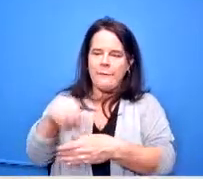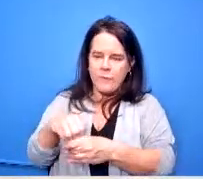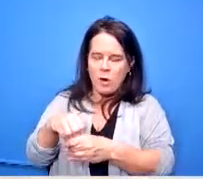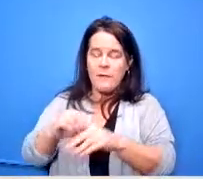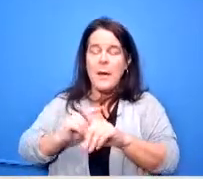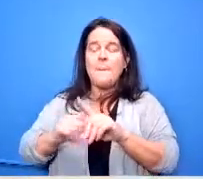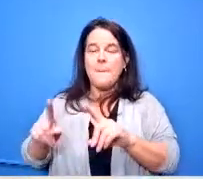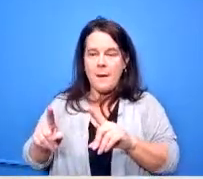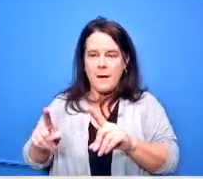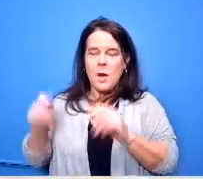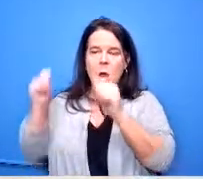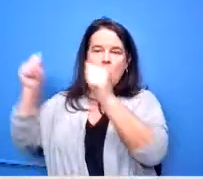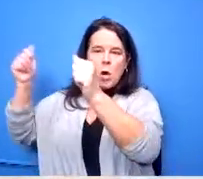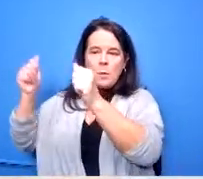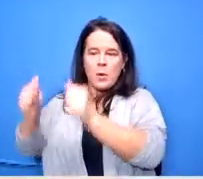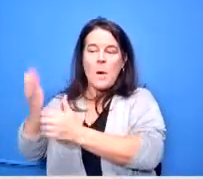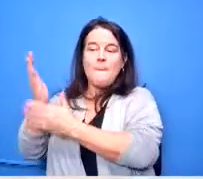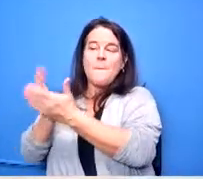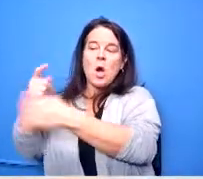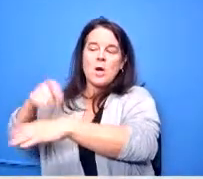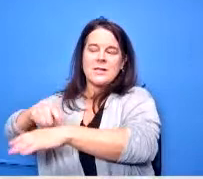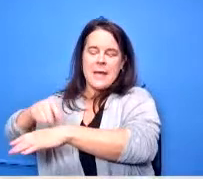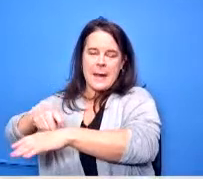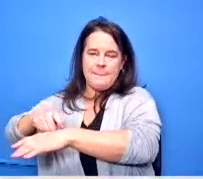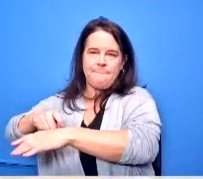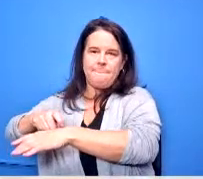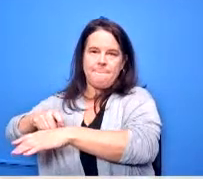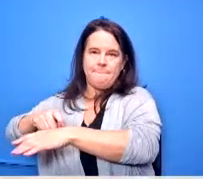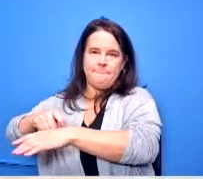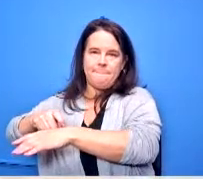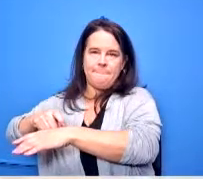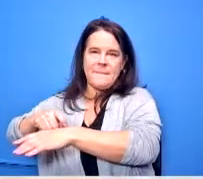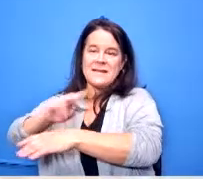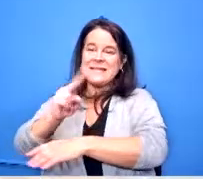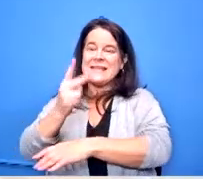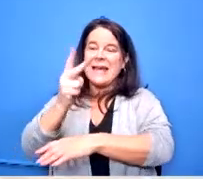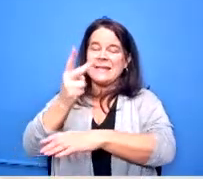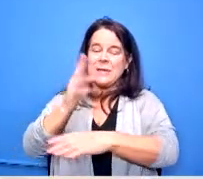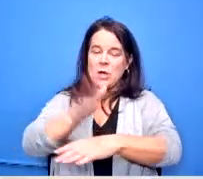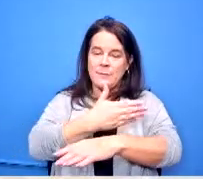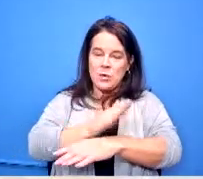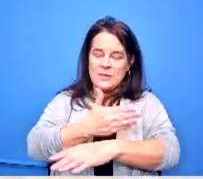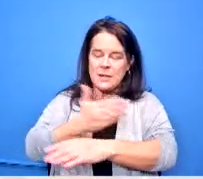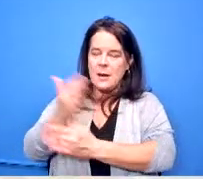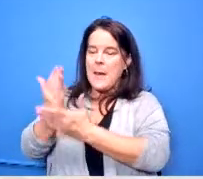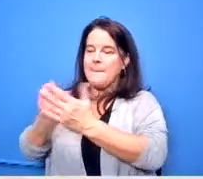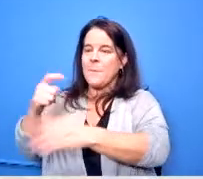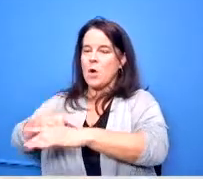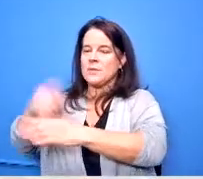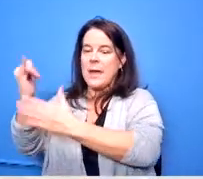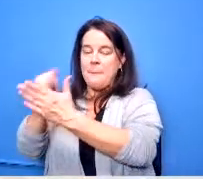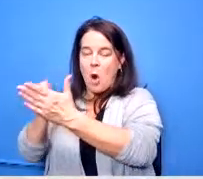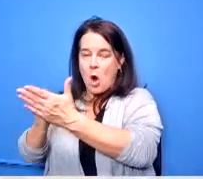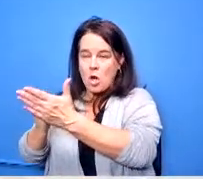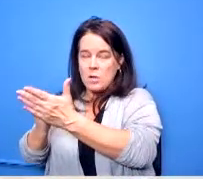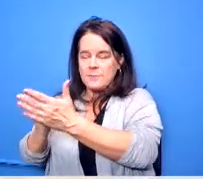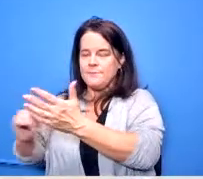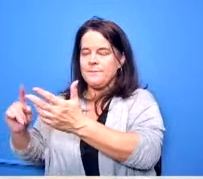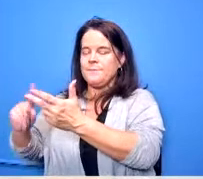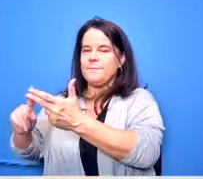a part-time secondary music position a part-time art position and a part-time physical education